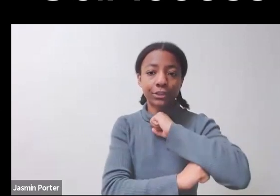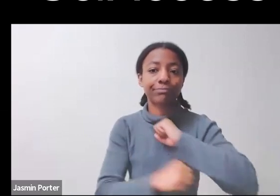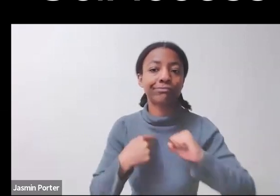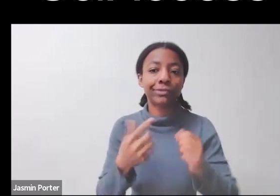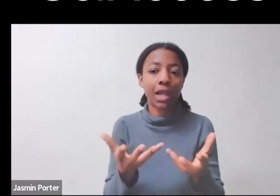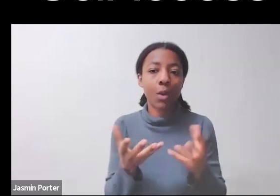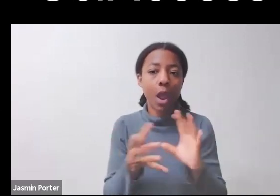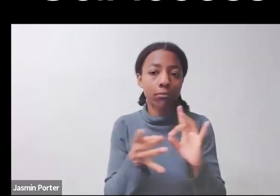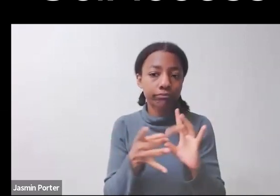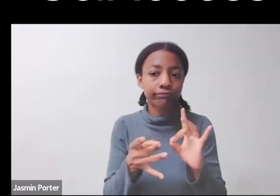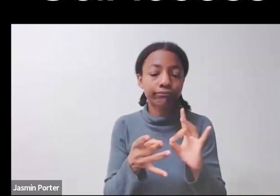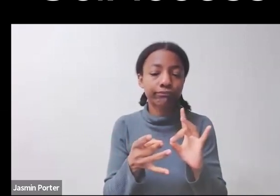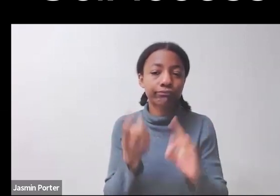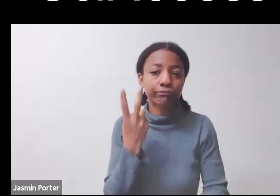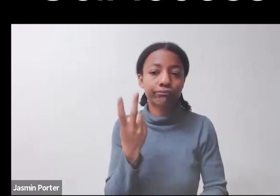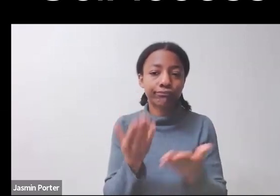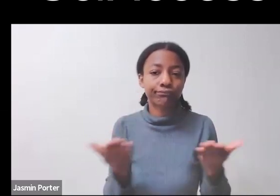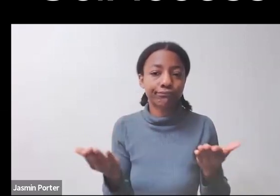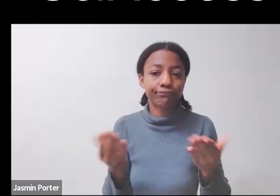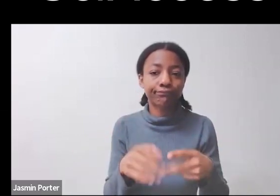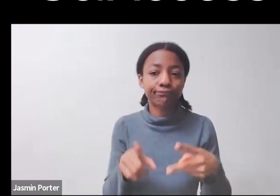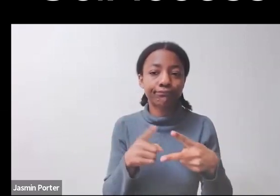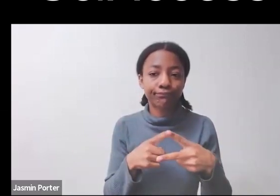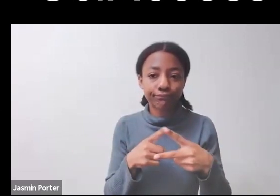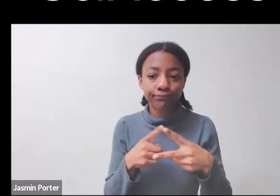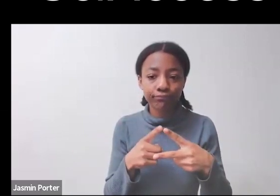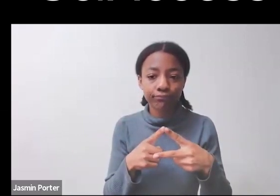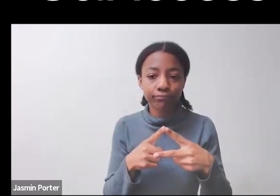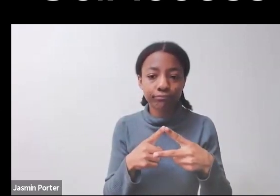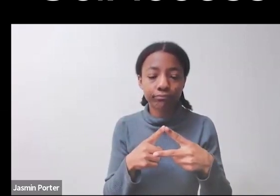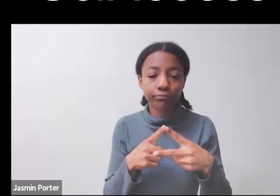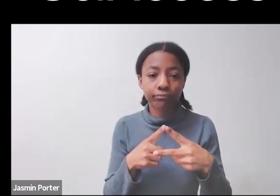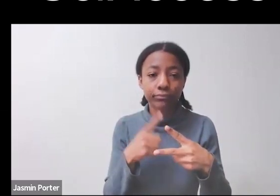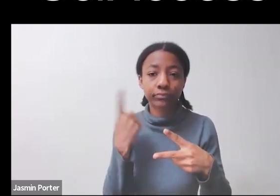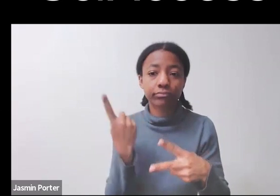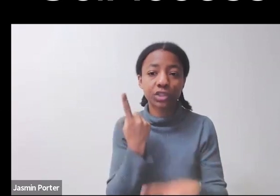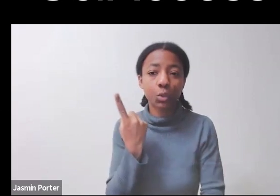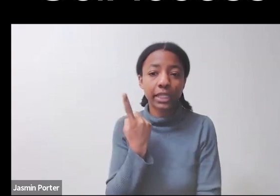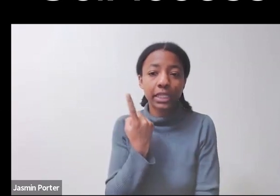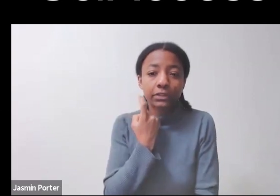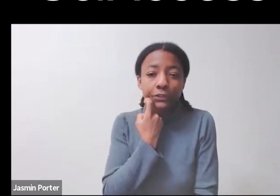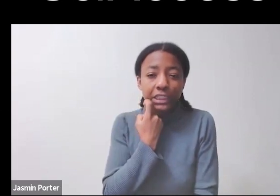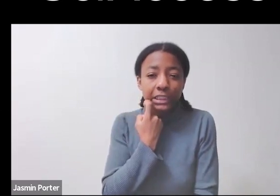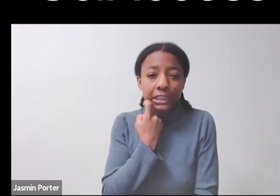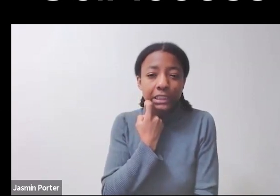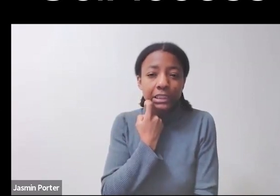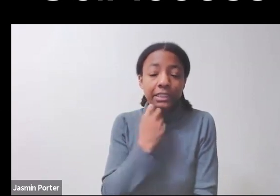One of them being, only recently has the National Science Foundation started reporting disability